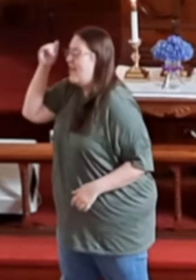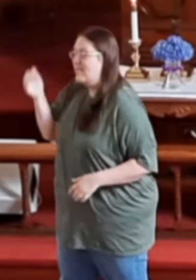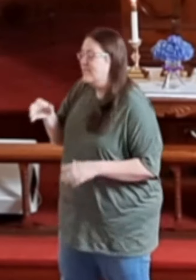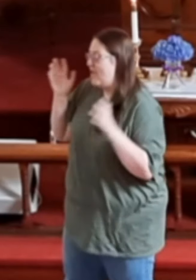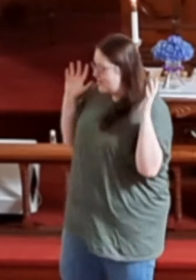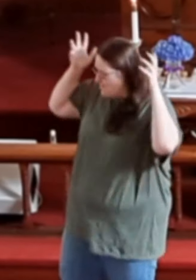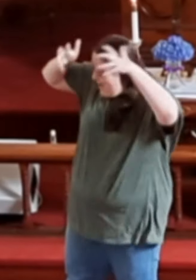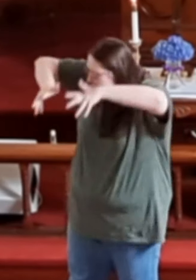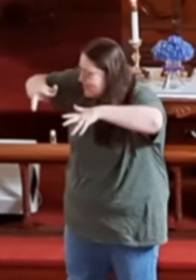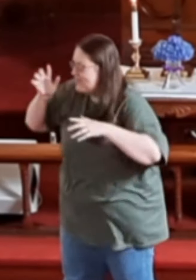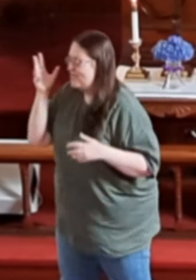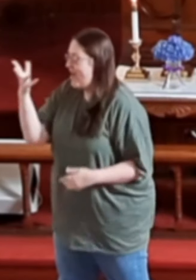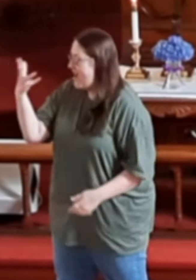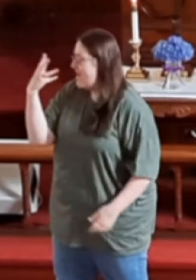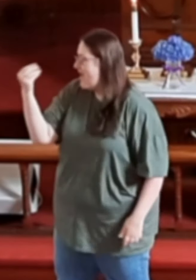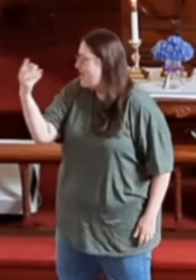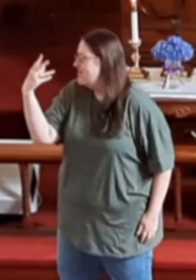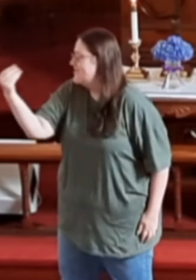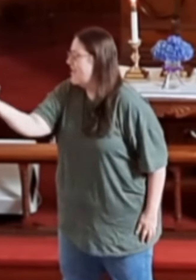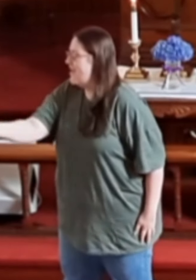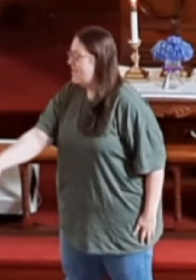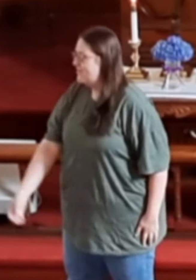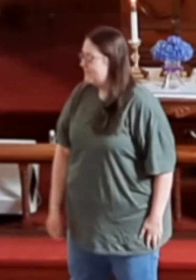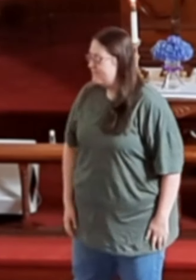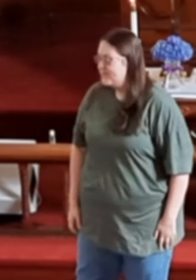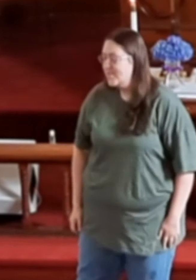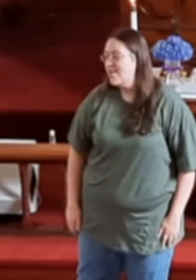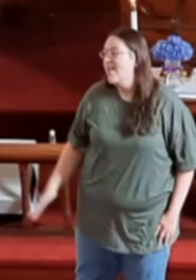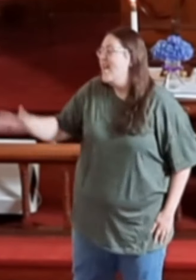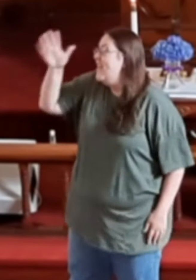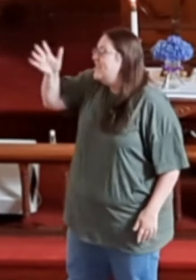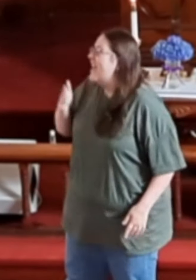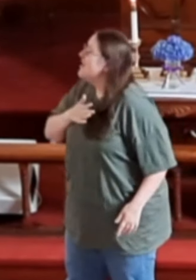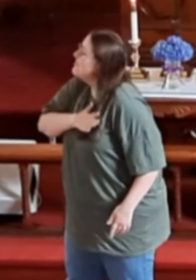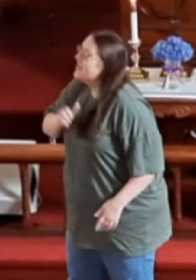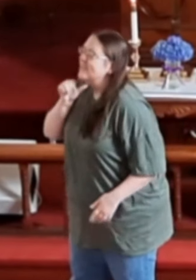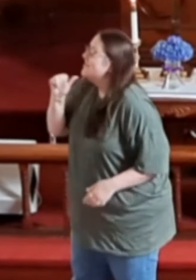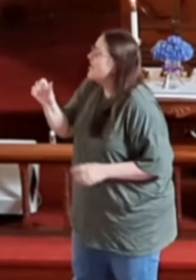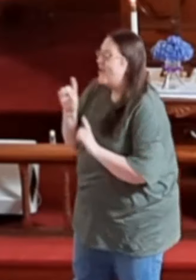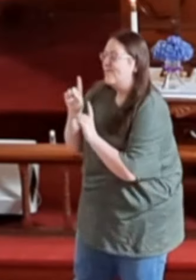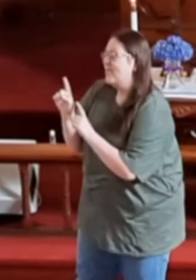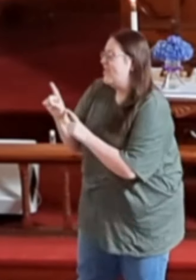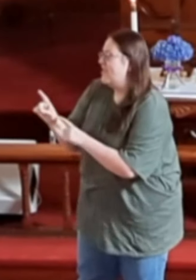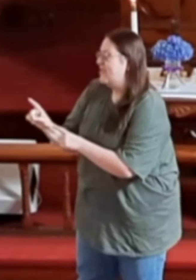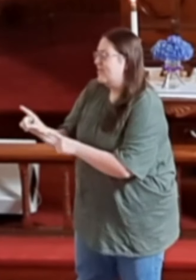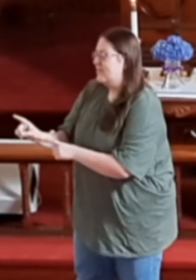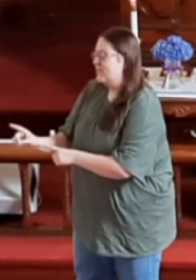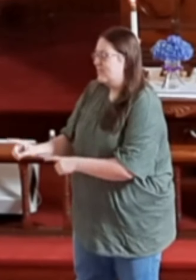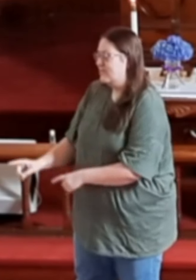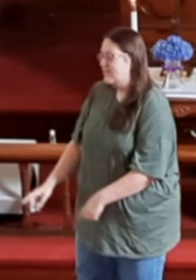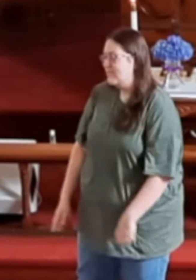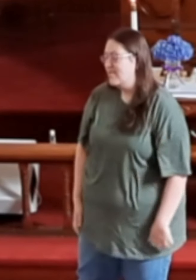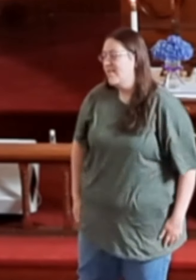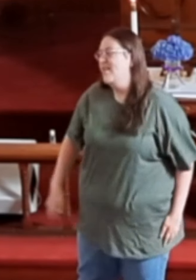'Cause there's monsters right outside Daddy, please don't go